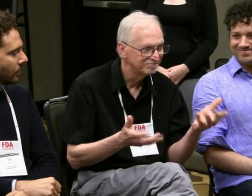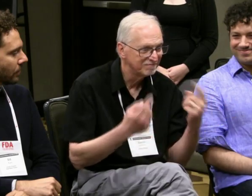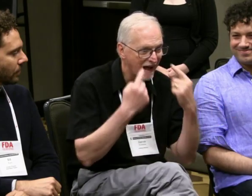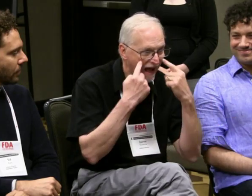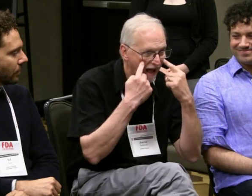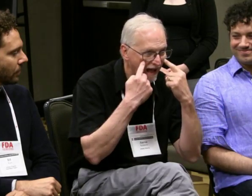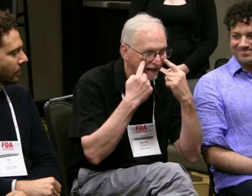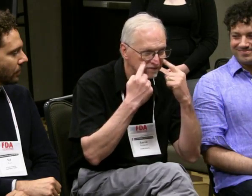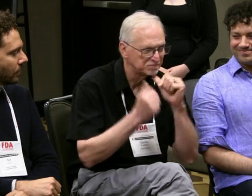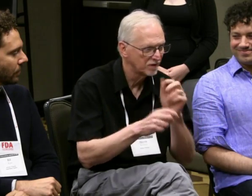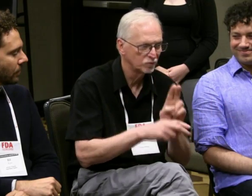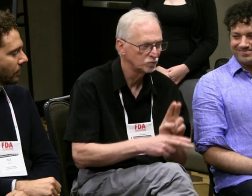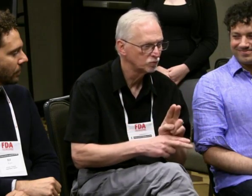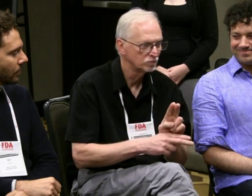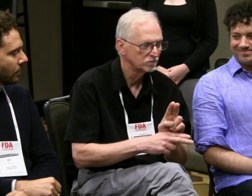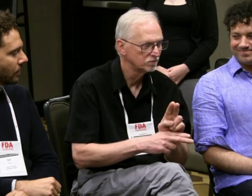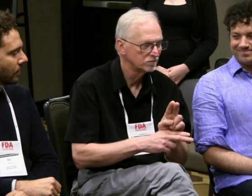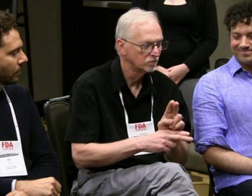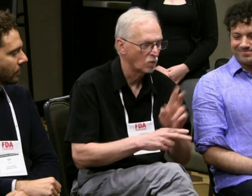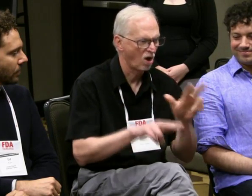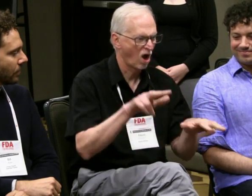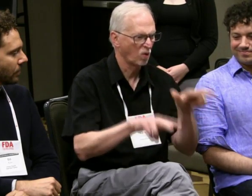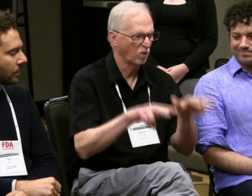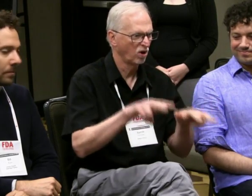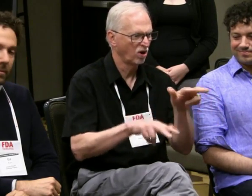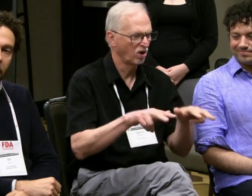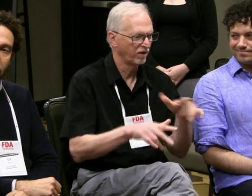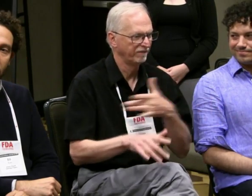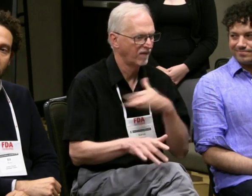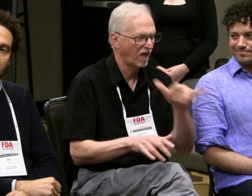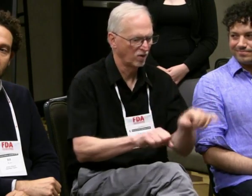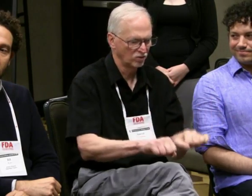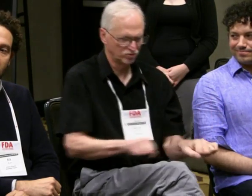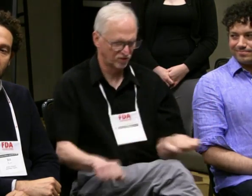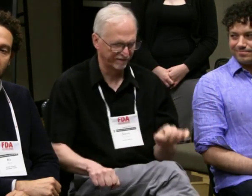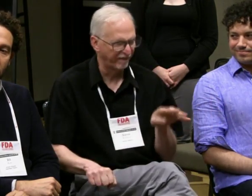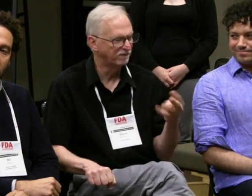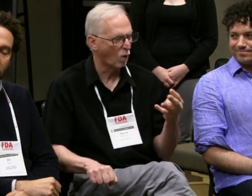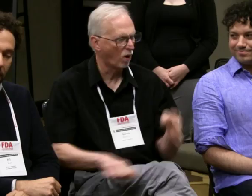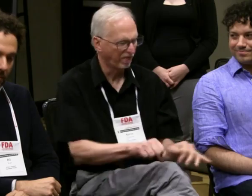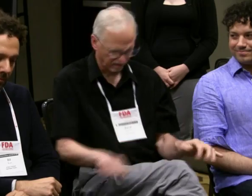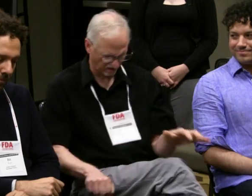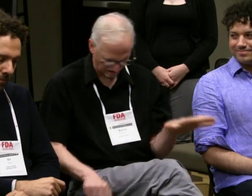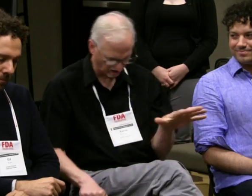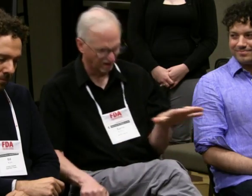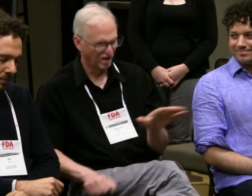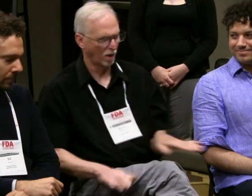and gestures and eyes. You don't tend to use those so it feels a little awkward.